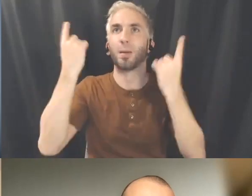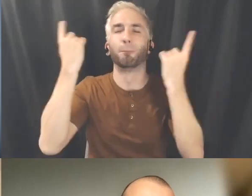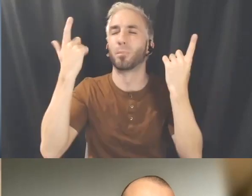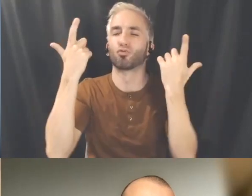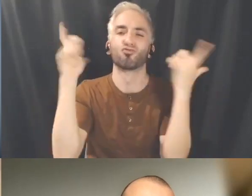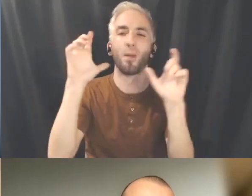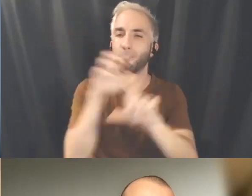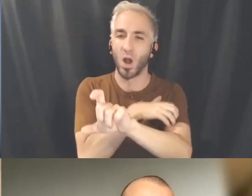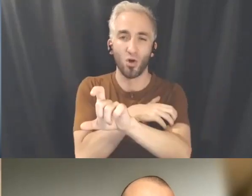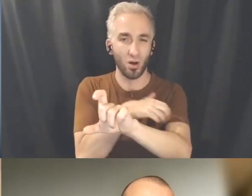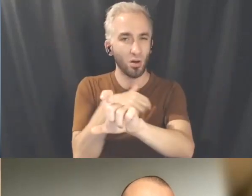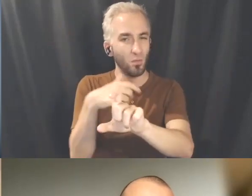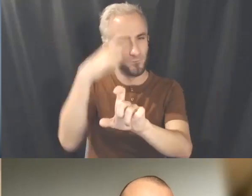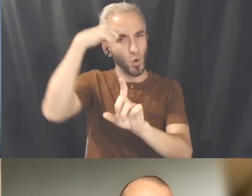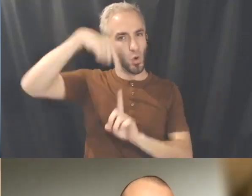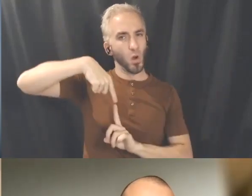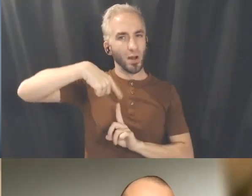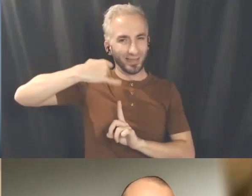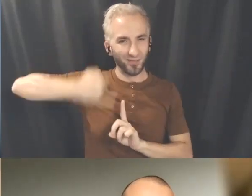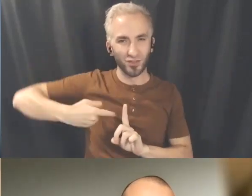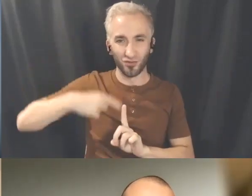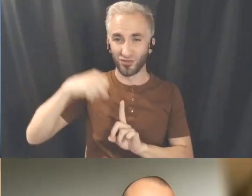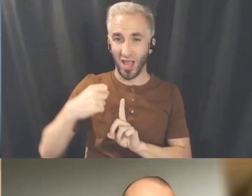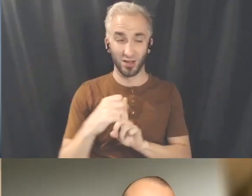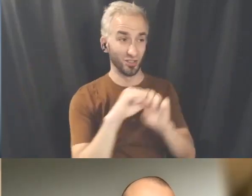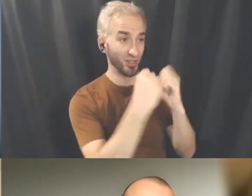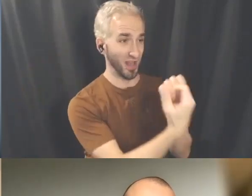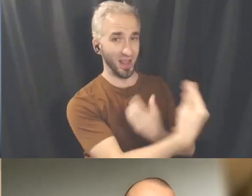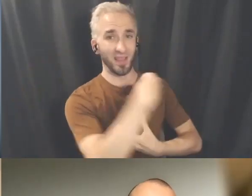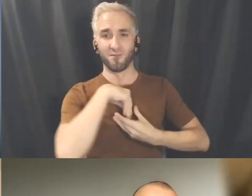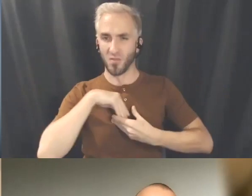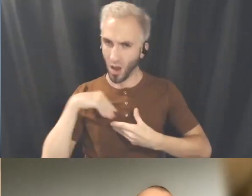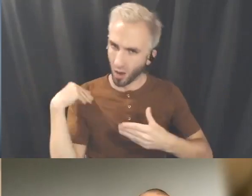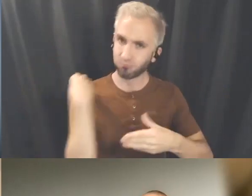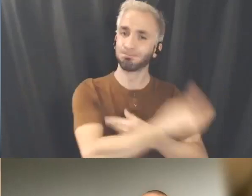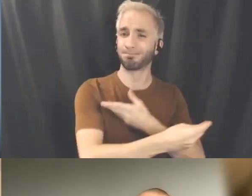you can do in this society, that we agree to together having this human experience right so there's